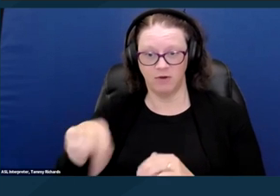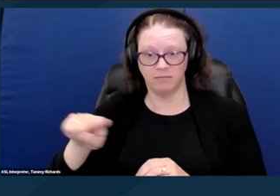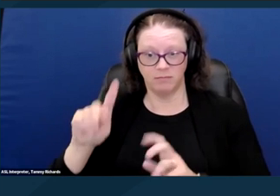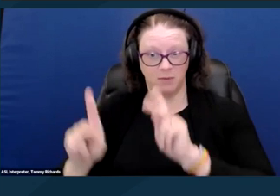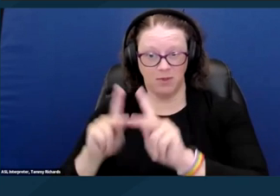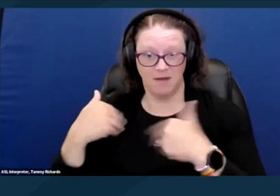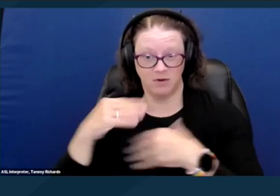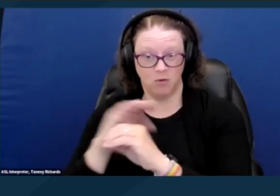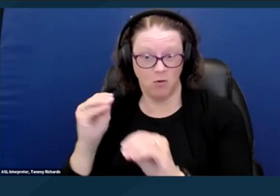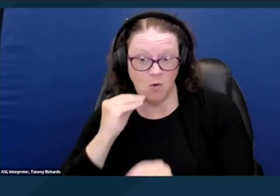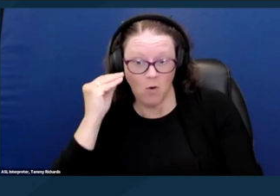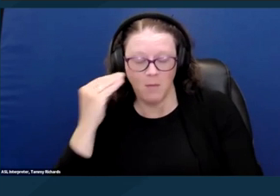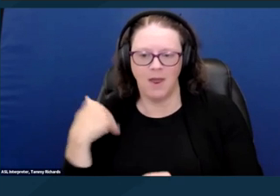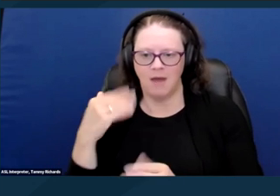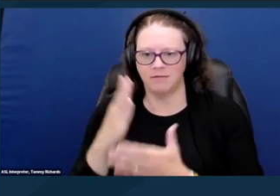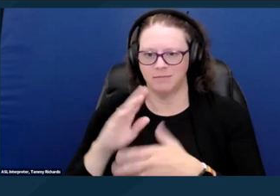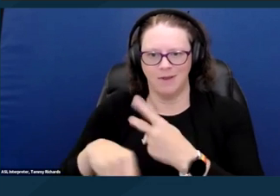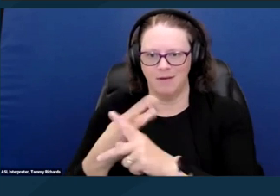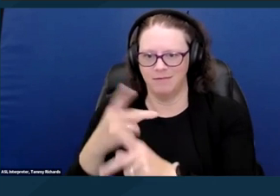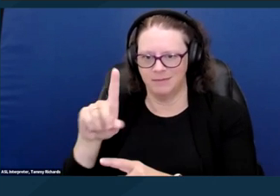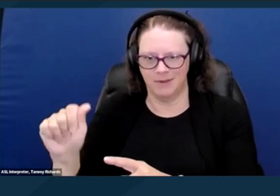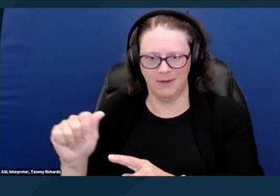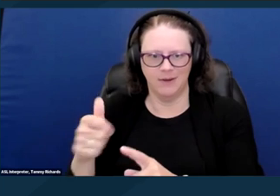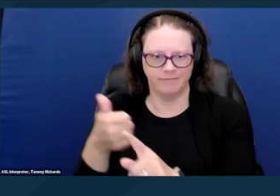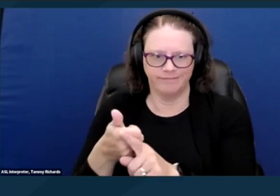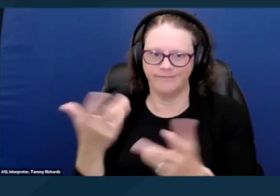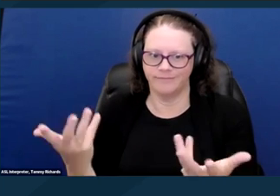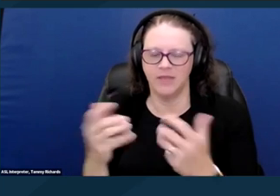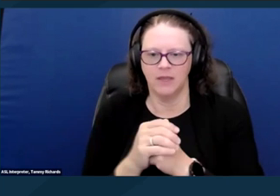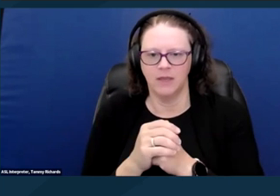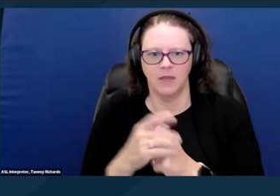has a disabling condition of some kind. And here we're talking about the the wide range